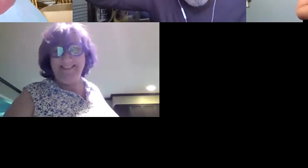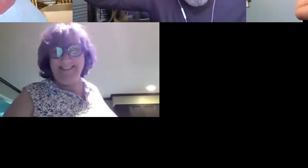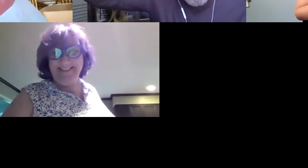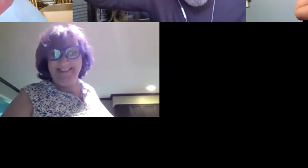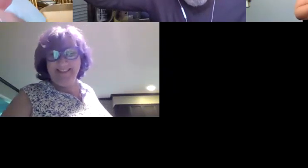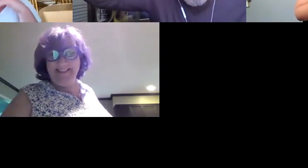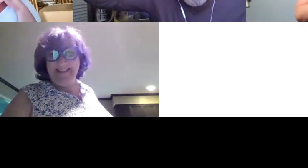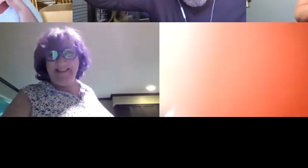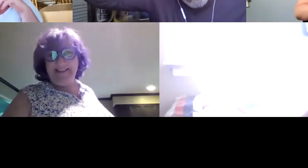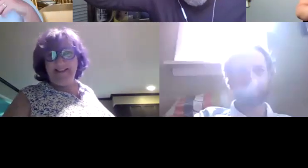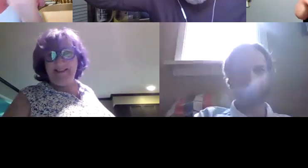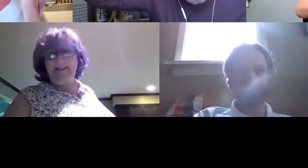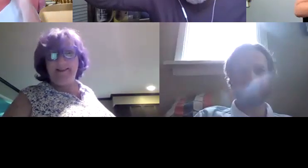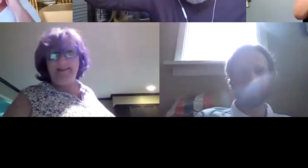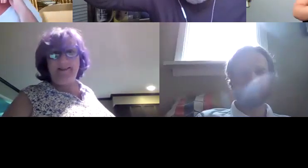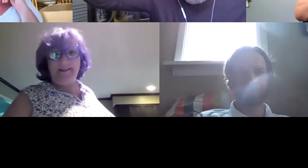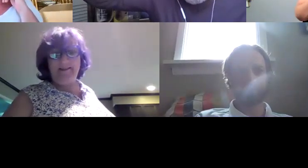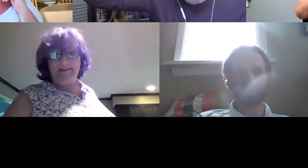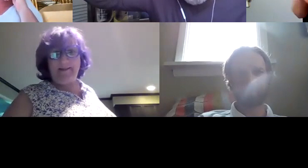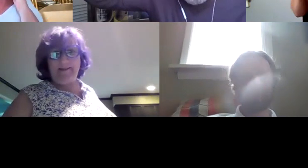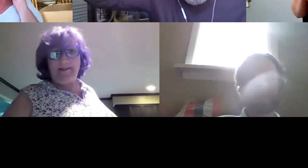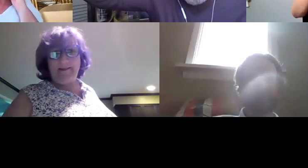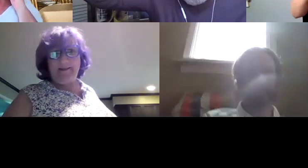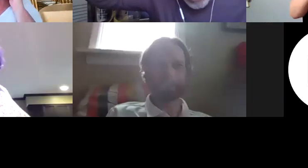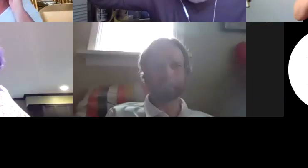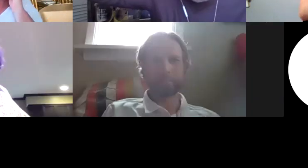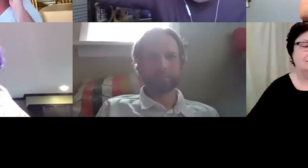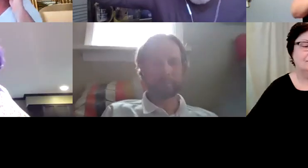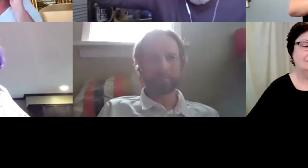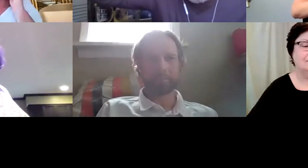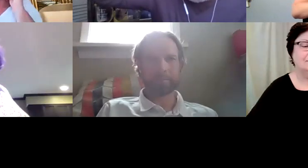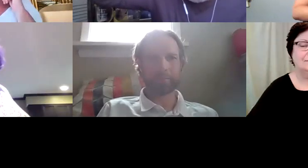process. Kelly Redder: That just. Kelly Redder: We just didn't have time for. It.